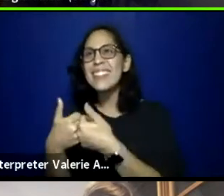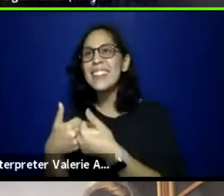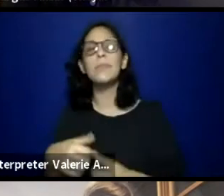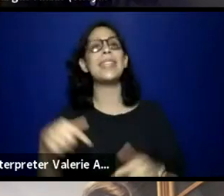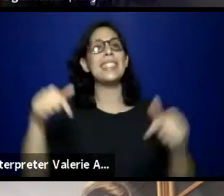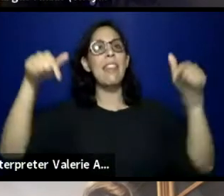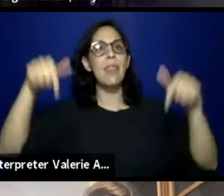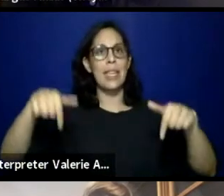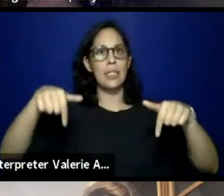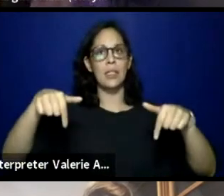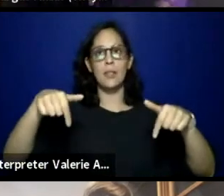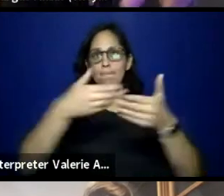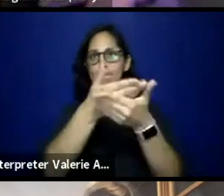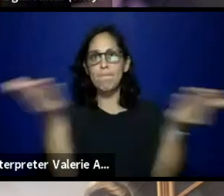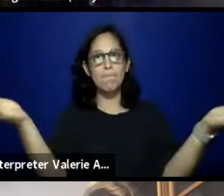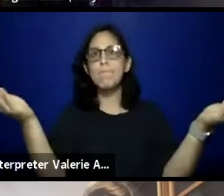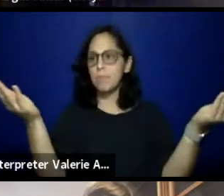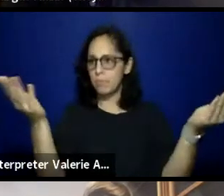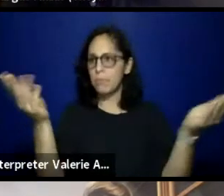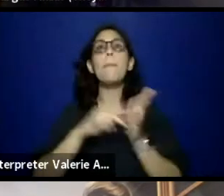Thank you. This is what it means to build.